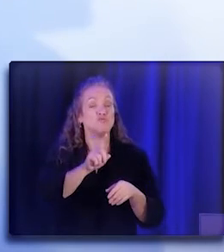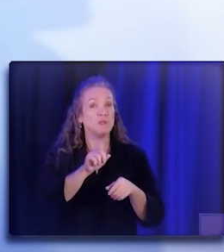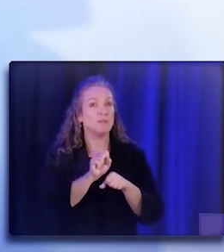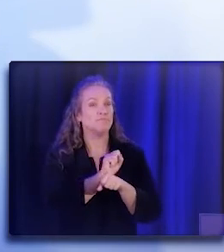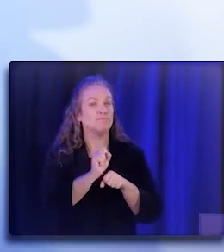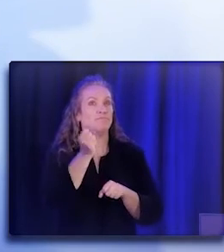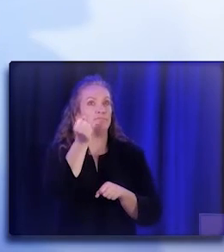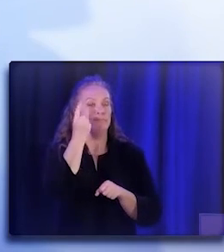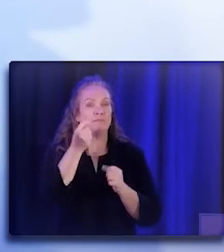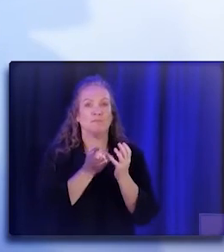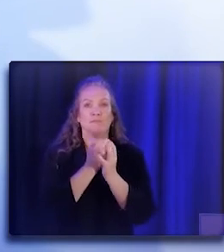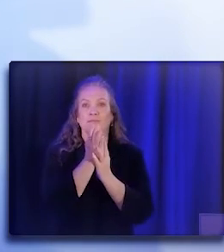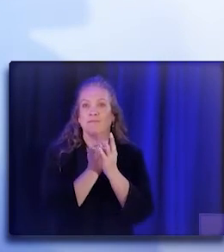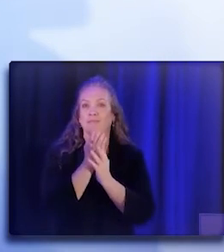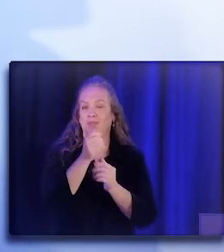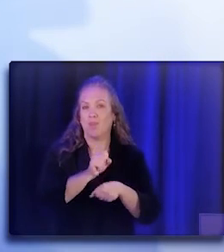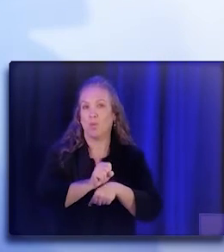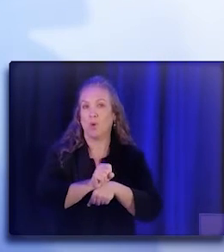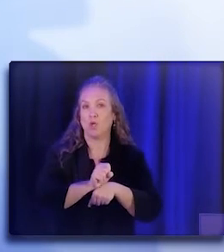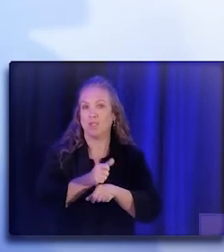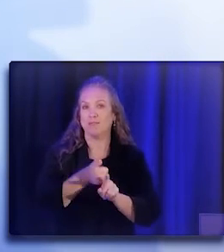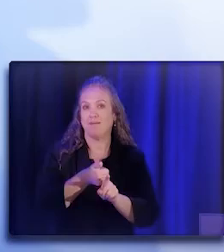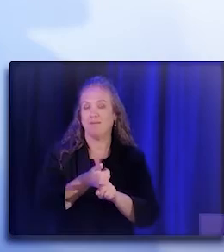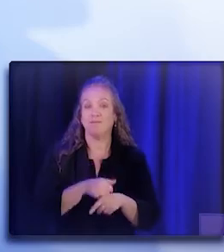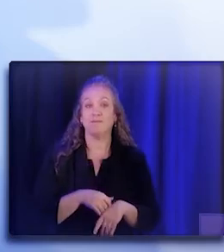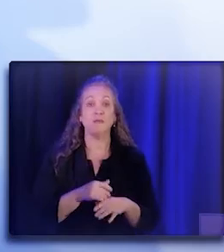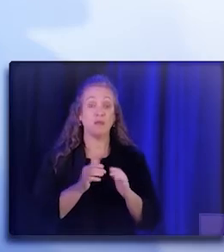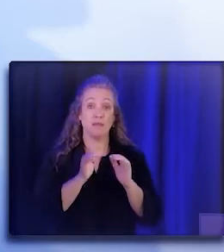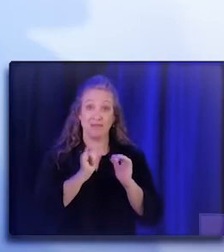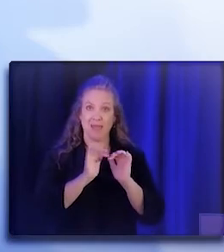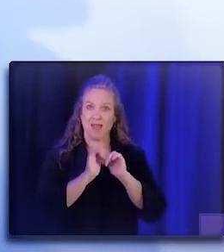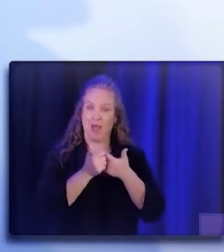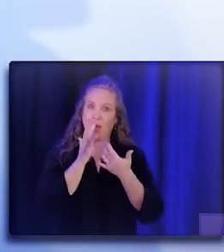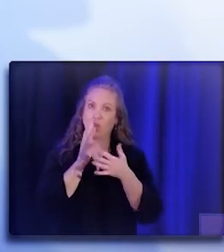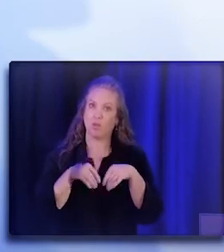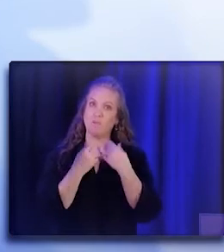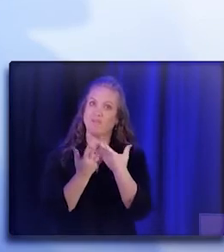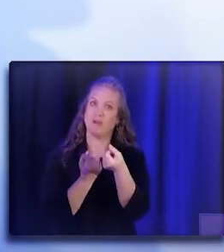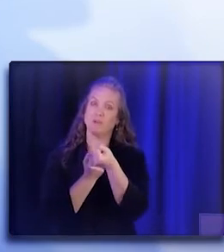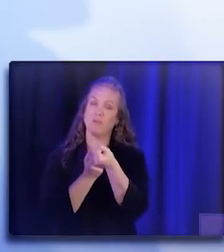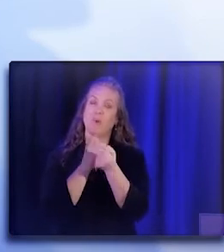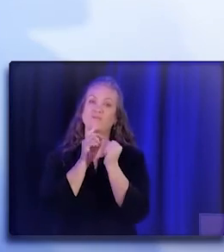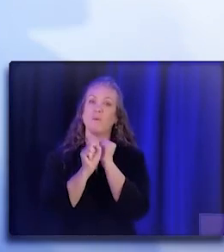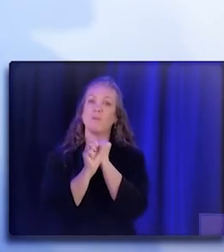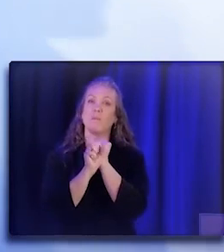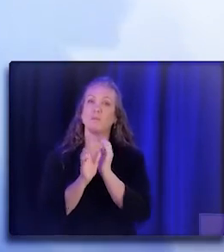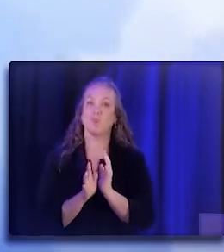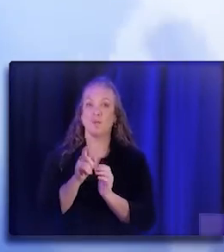and to really provide that support that the Promotor needs in that specific moment.